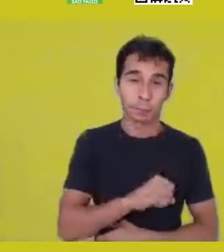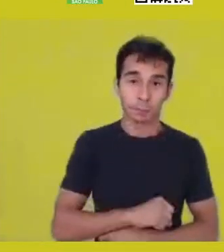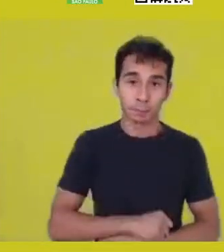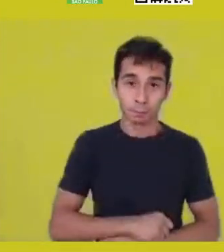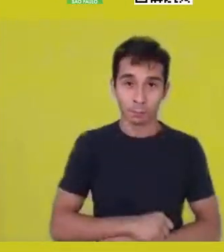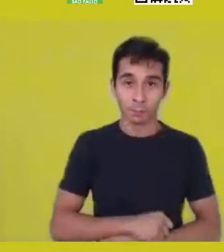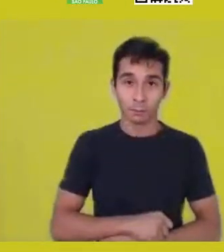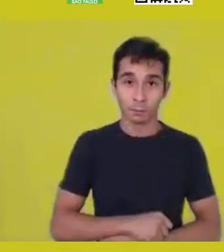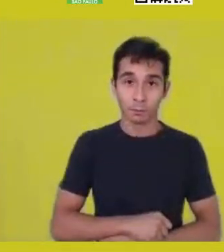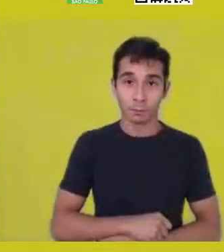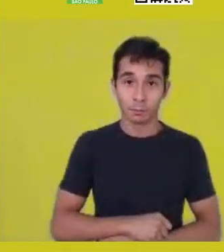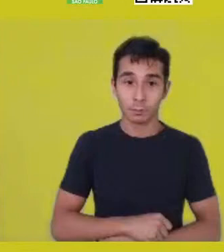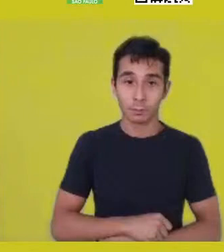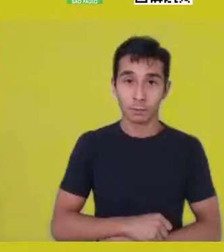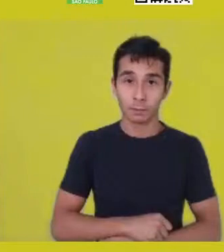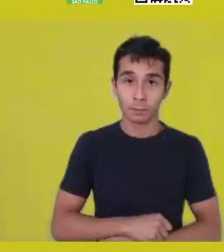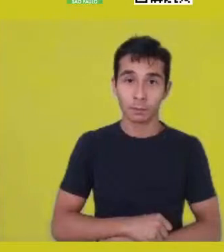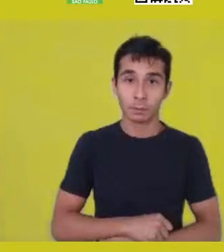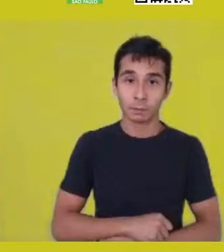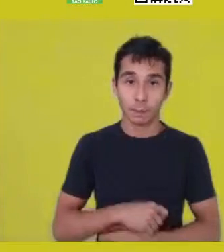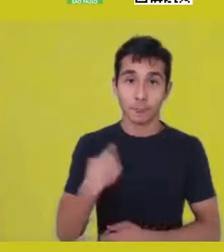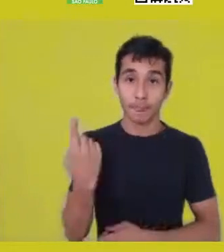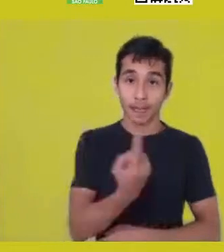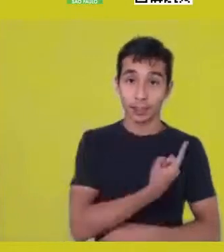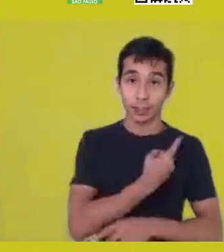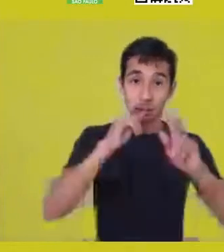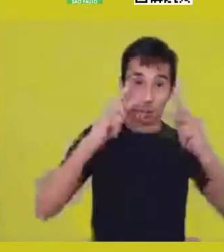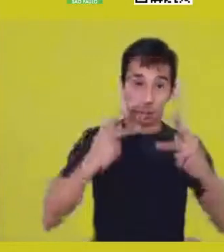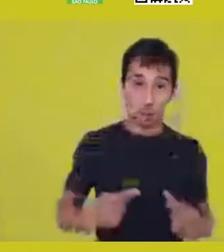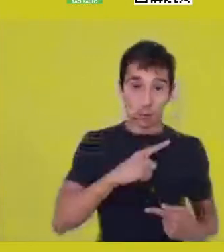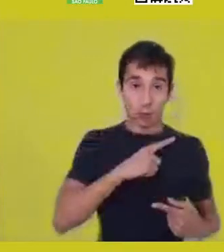of accessing those civilizatory invariables through spirituality